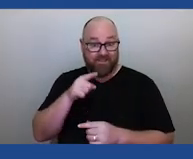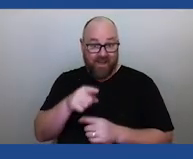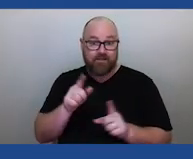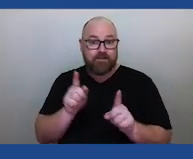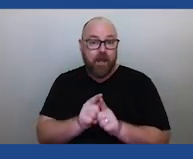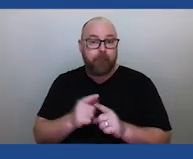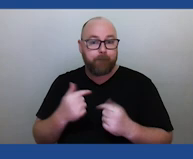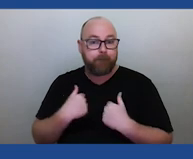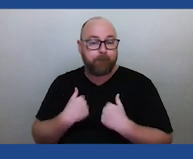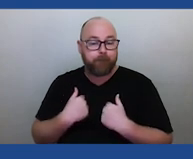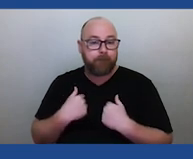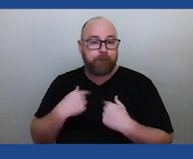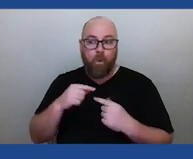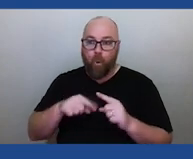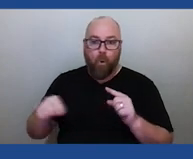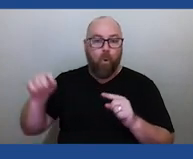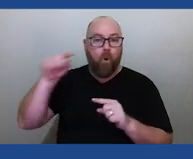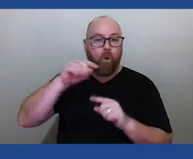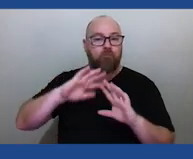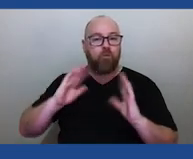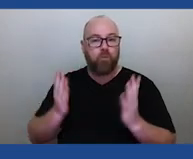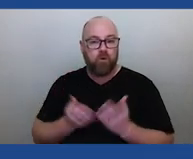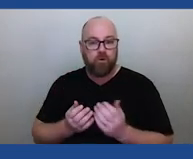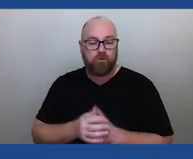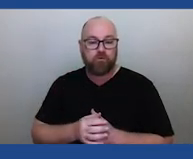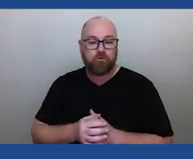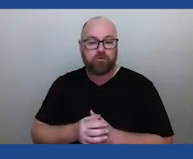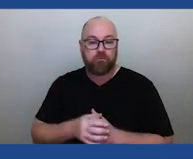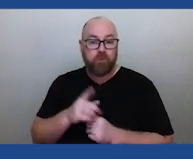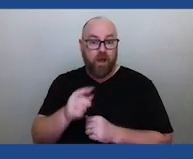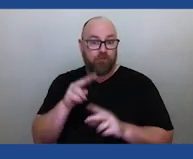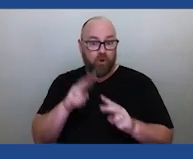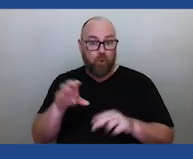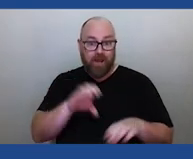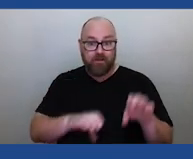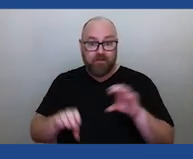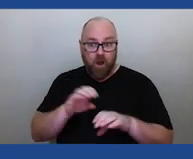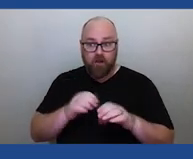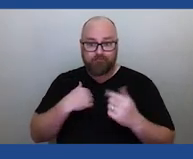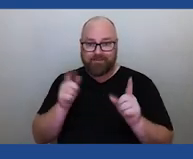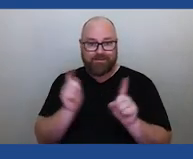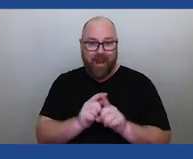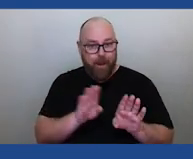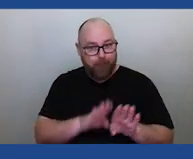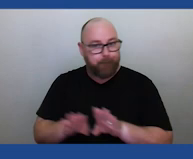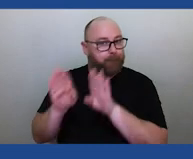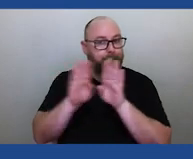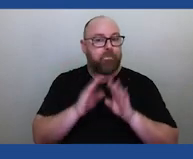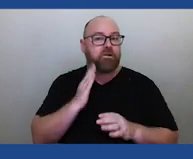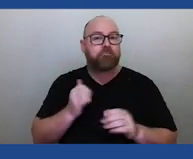because if we look at the science that underlies all of this knowledge, the science works the same no matter where you are. Its application